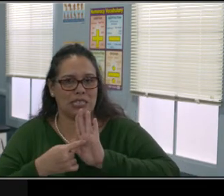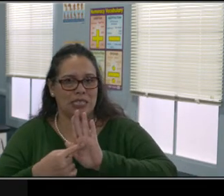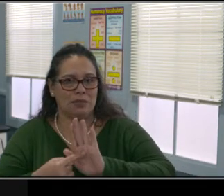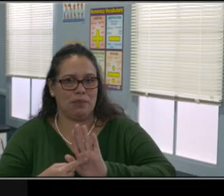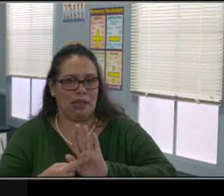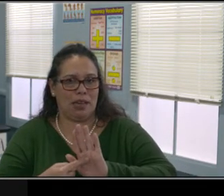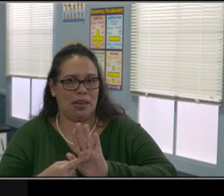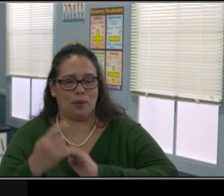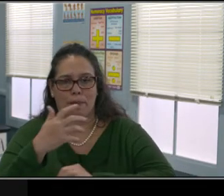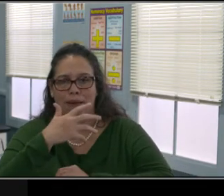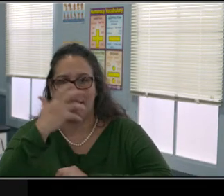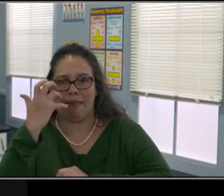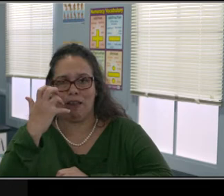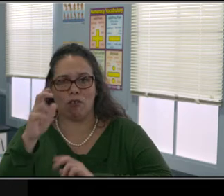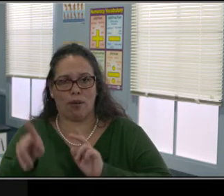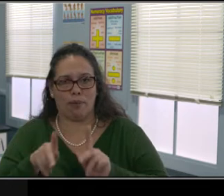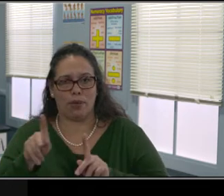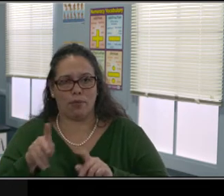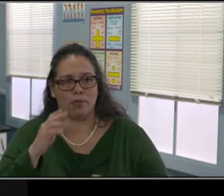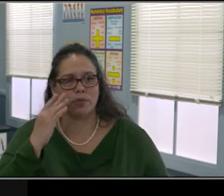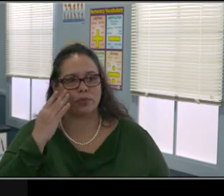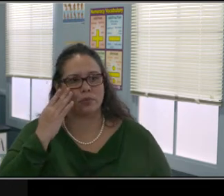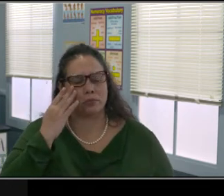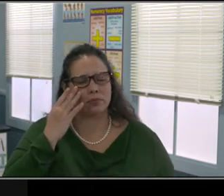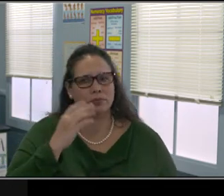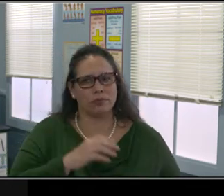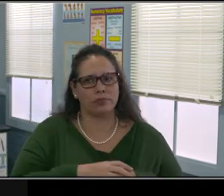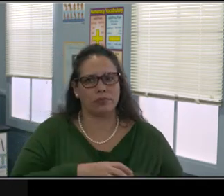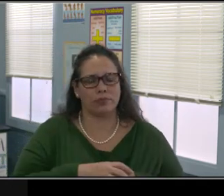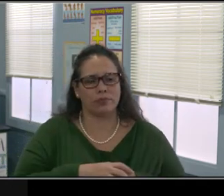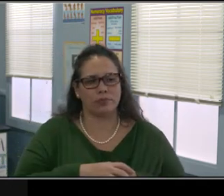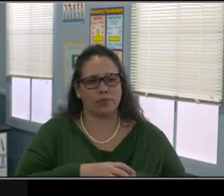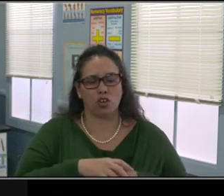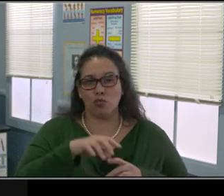So just be aware of the emotion of anger